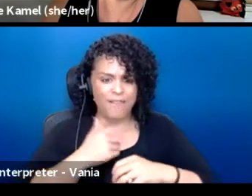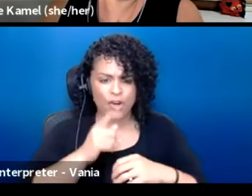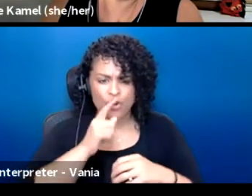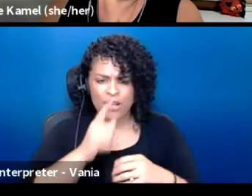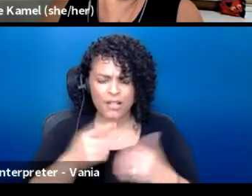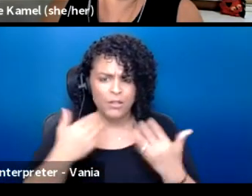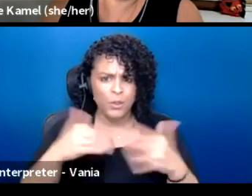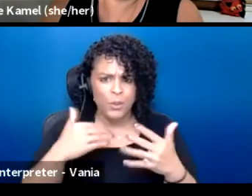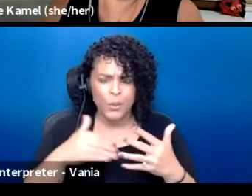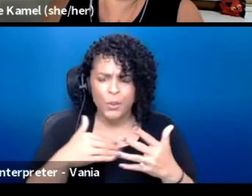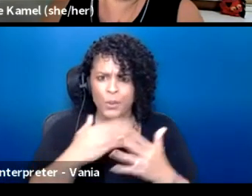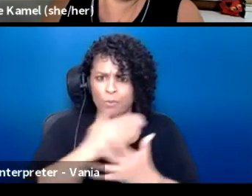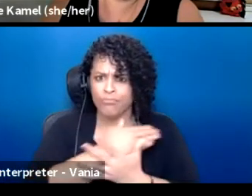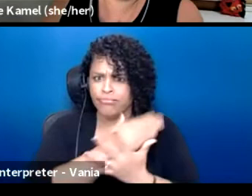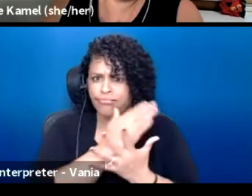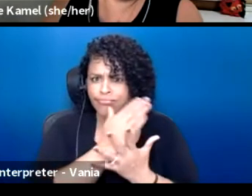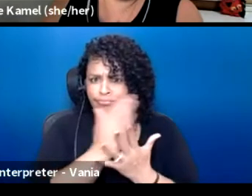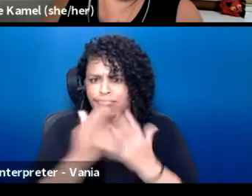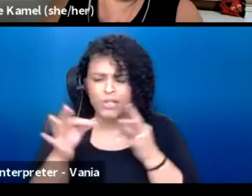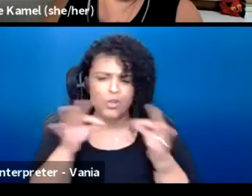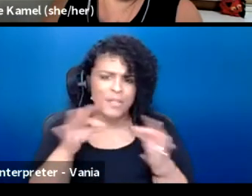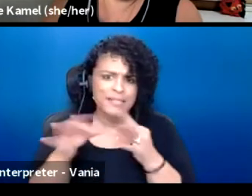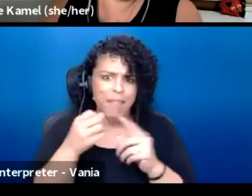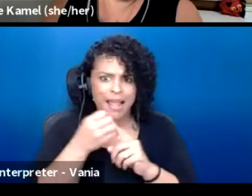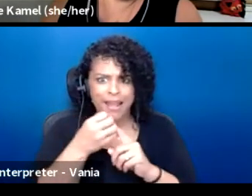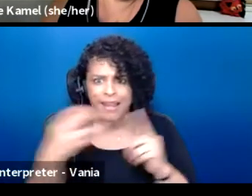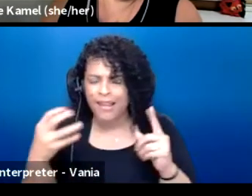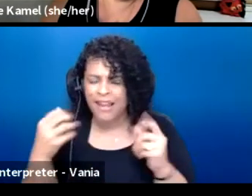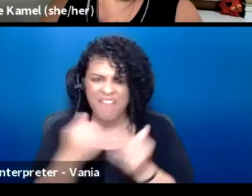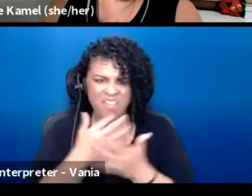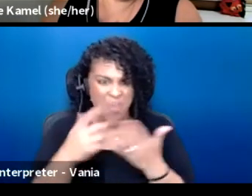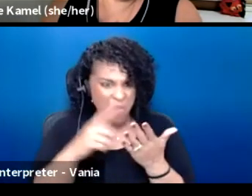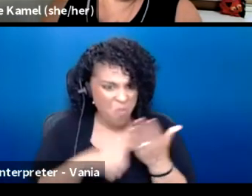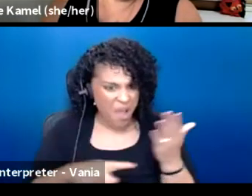and really cool explanation of what you think theater should look like.